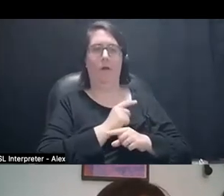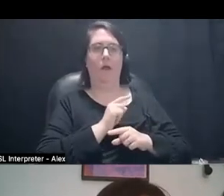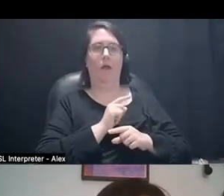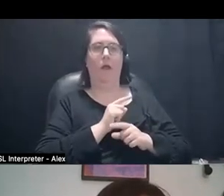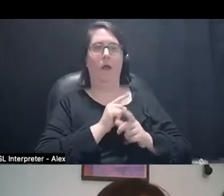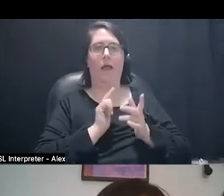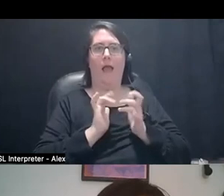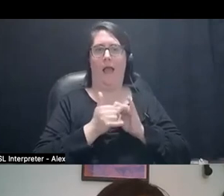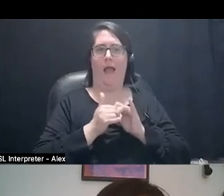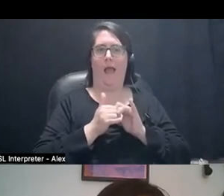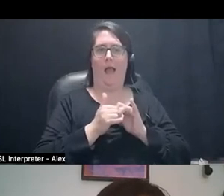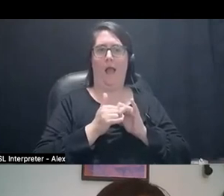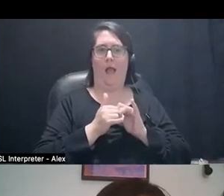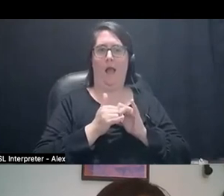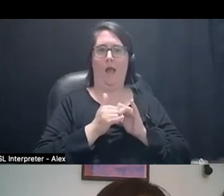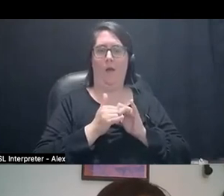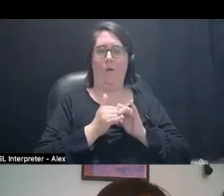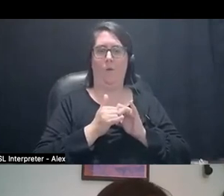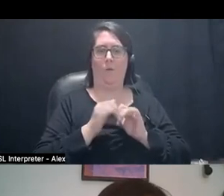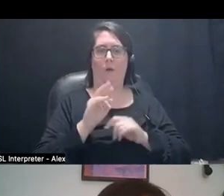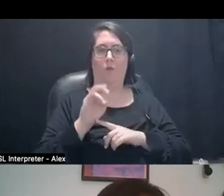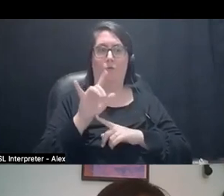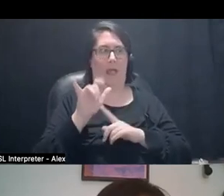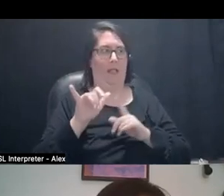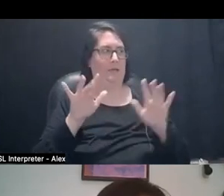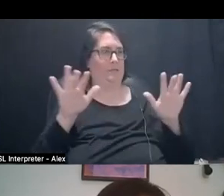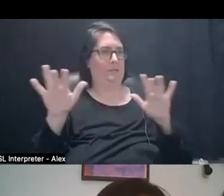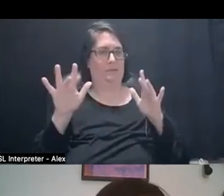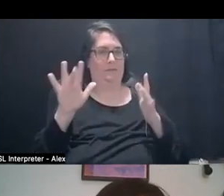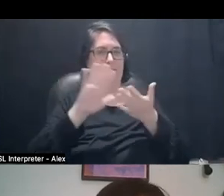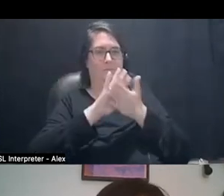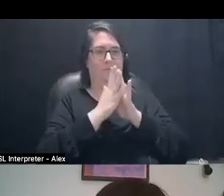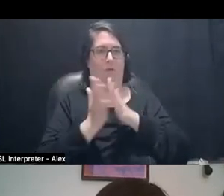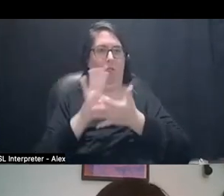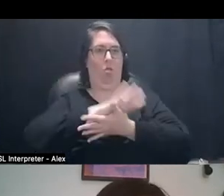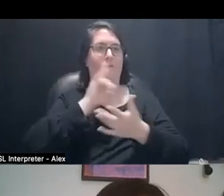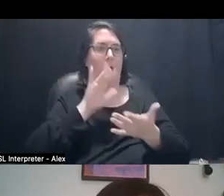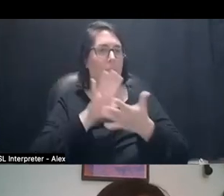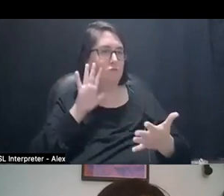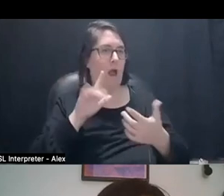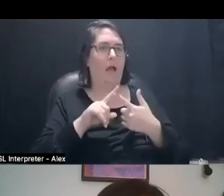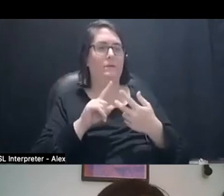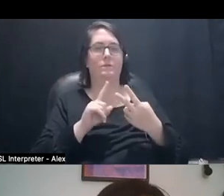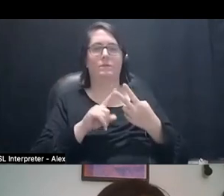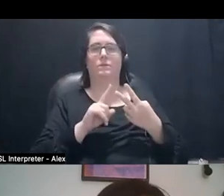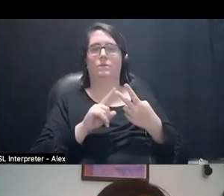How the kind of realities get lost in in favor of like the abstract or in favor of the reality that